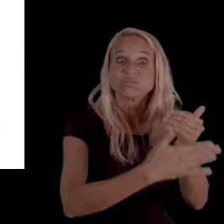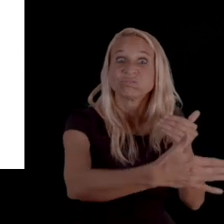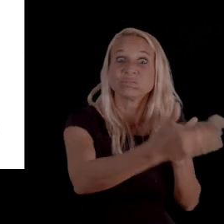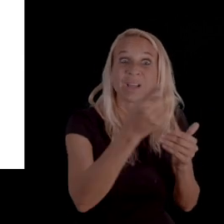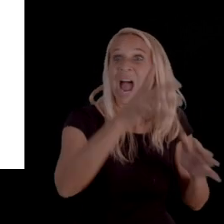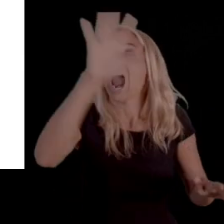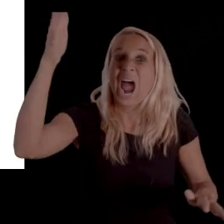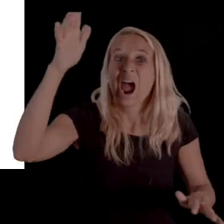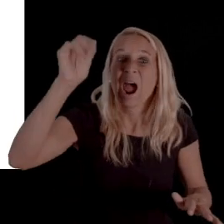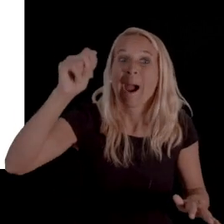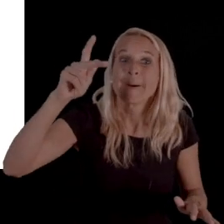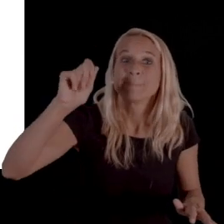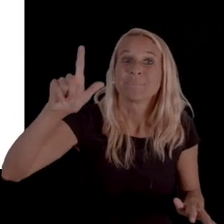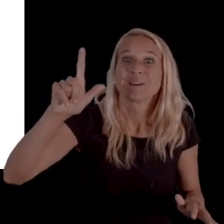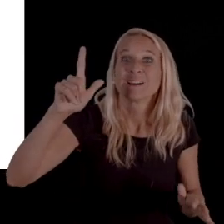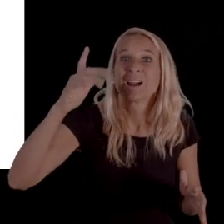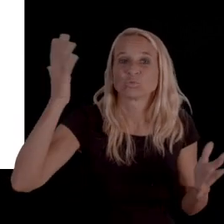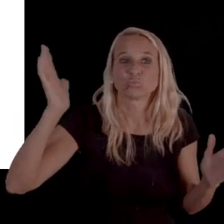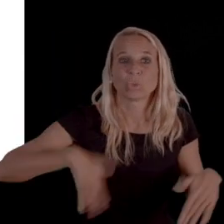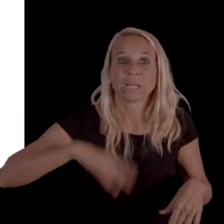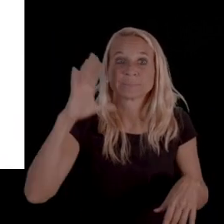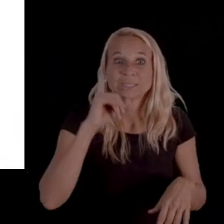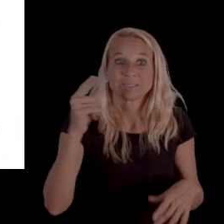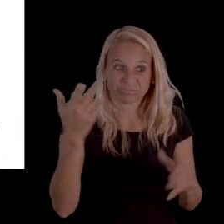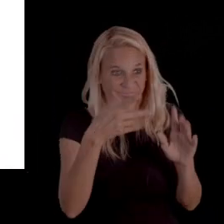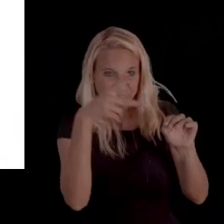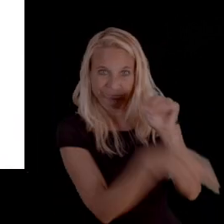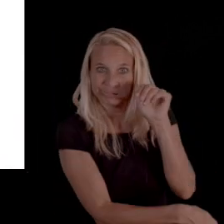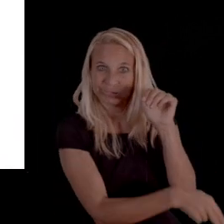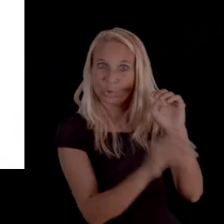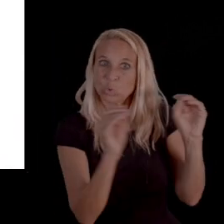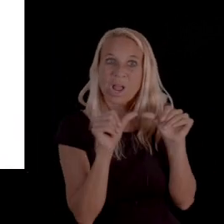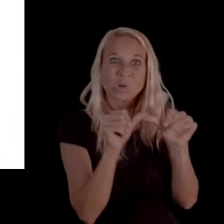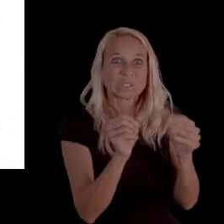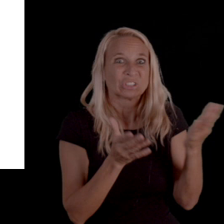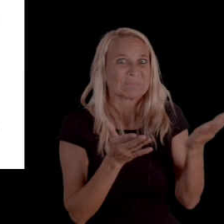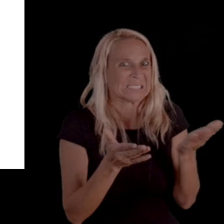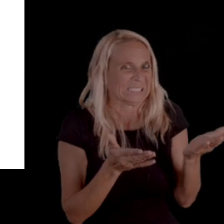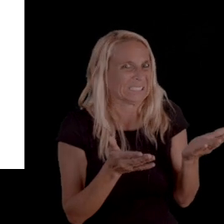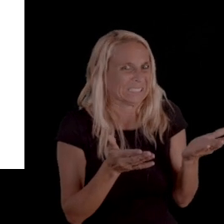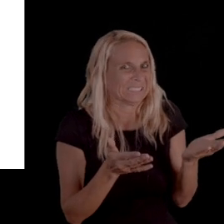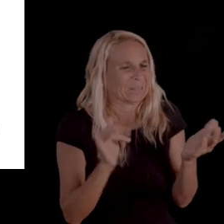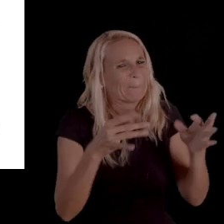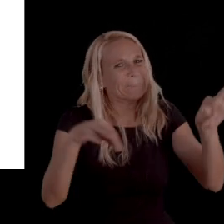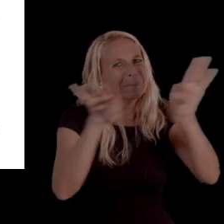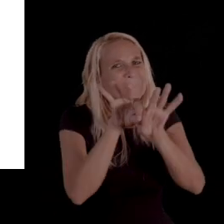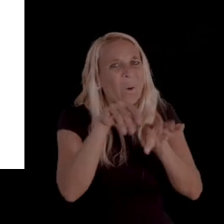if you do not ask for an appeal before then with continued services. So, that's an important section